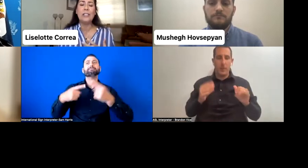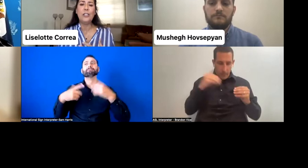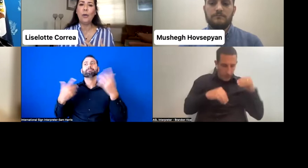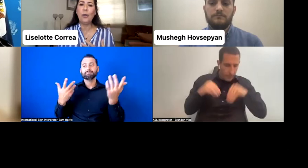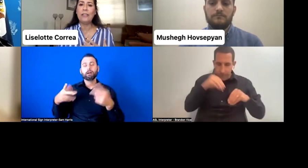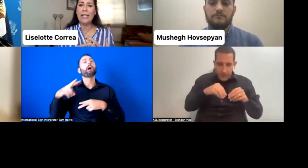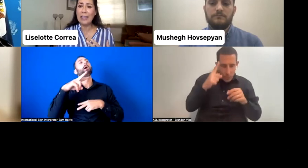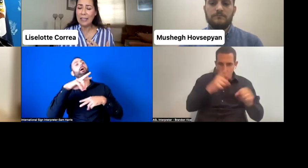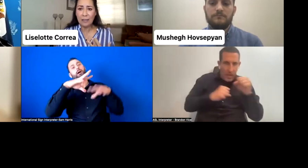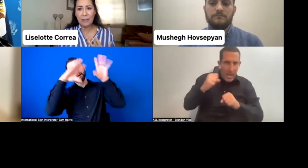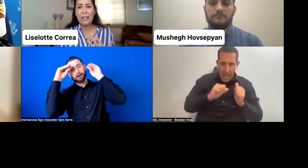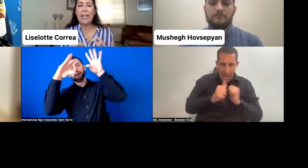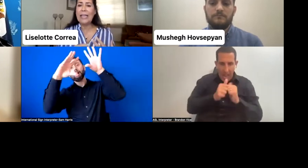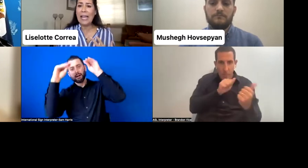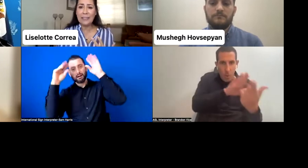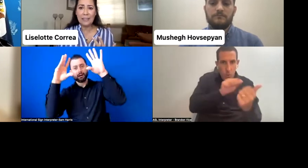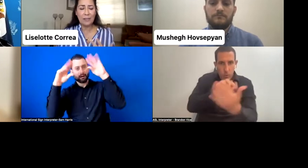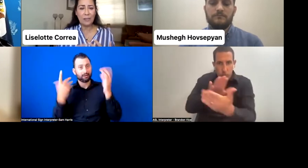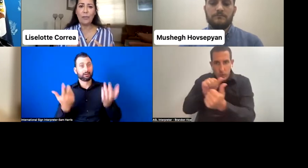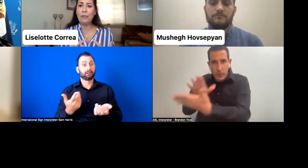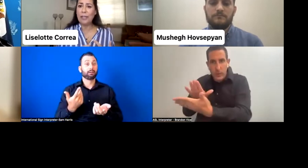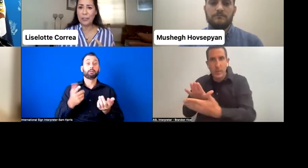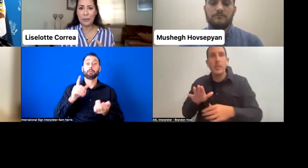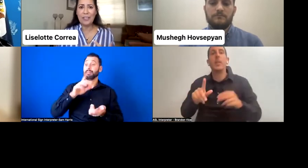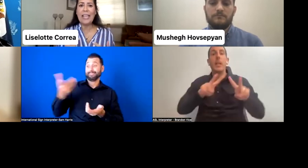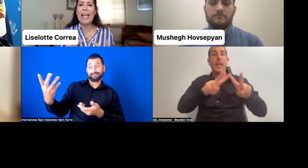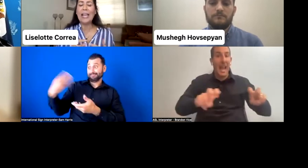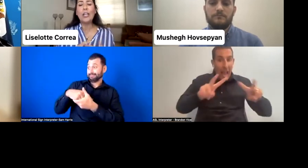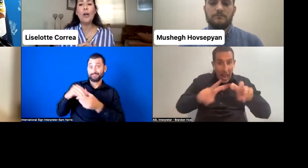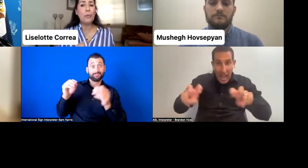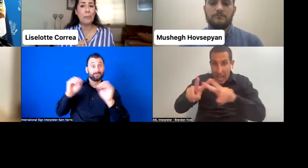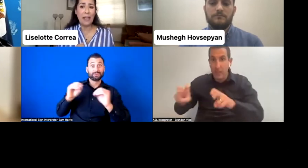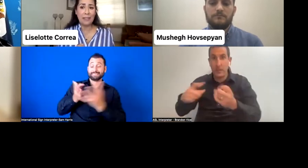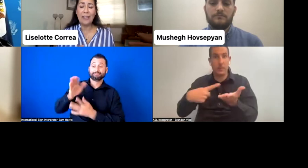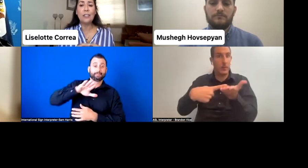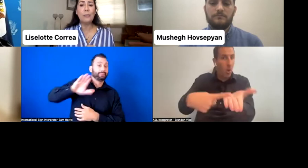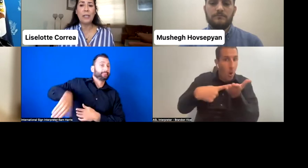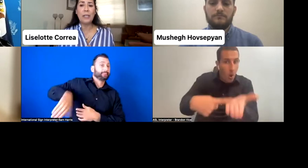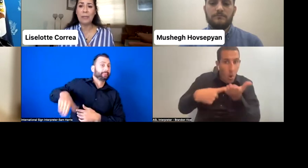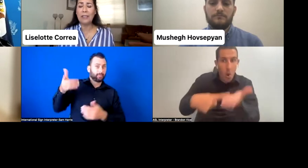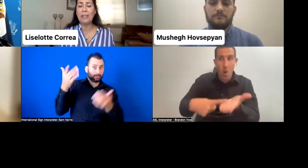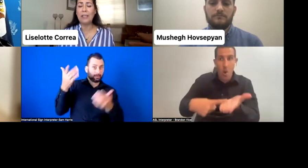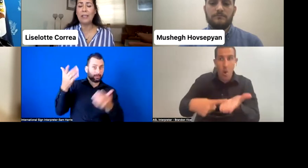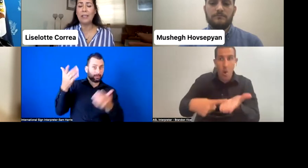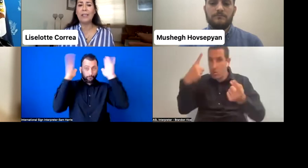So dialogue, analysis reflection, and compromise, and commitment--